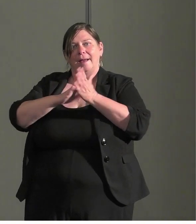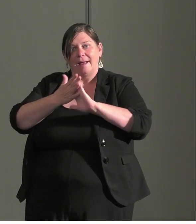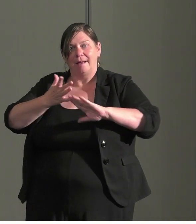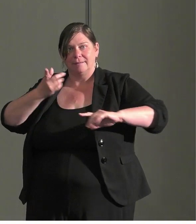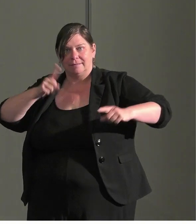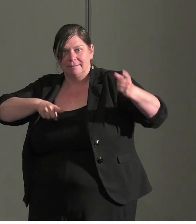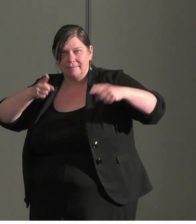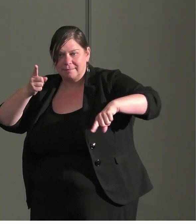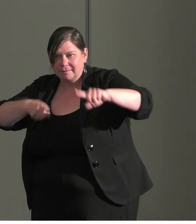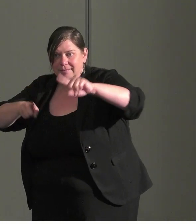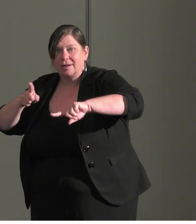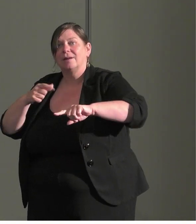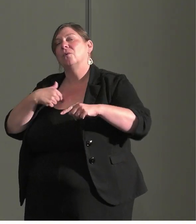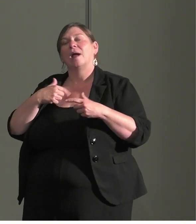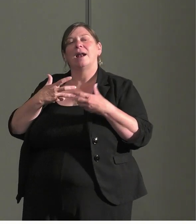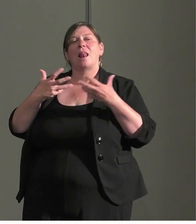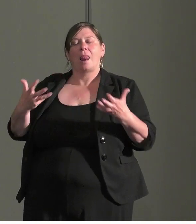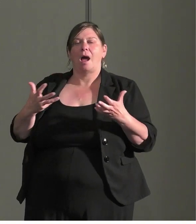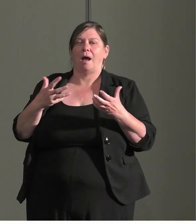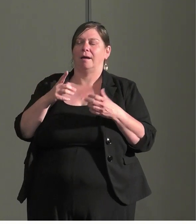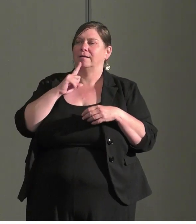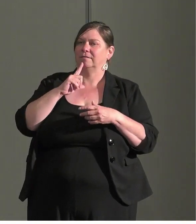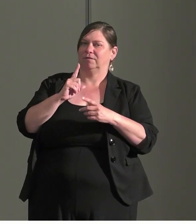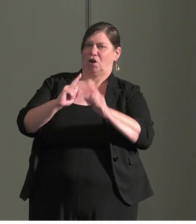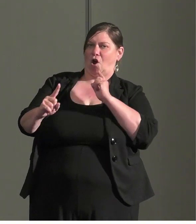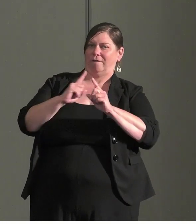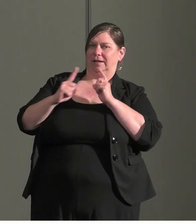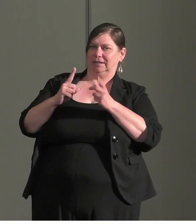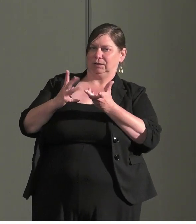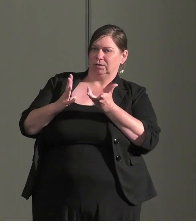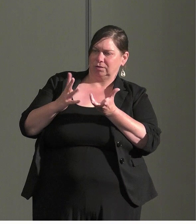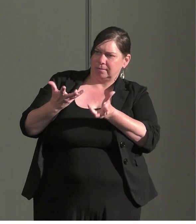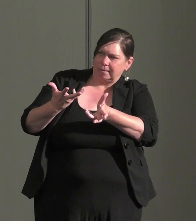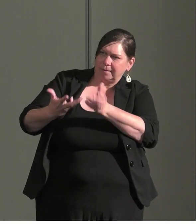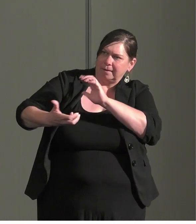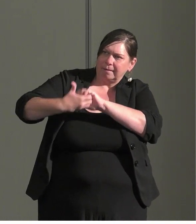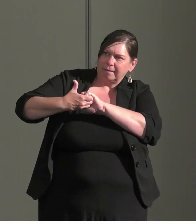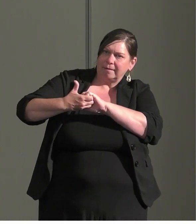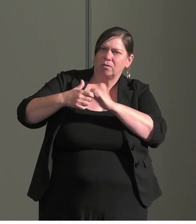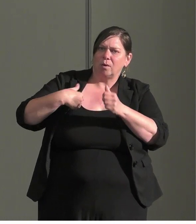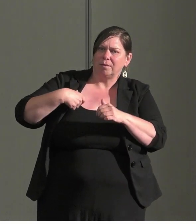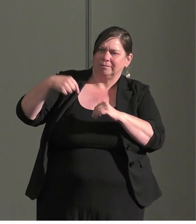have a lot of collaborative conversations how you set up the space for deep exploration of